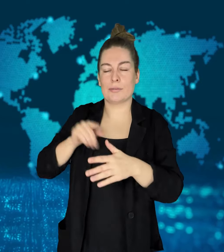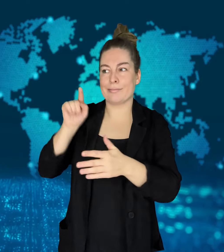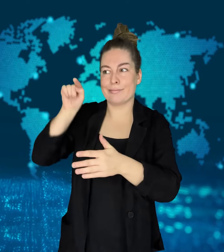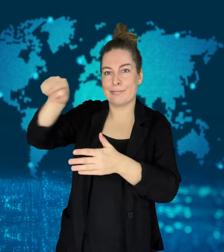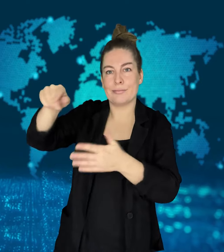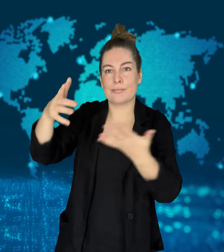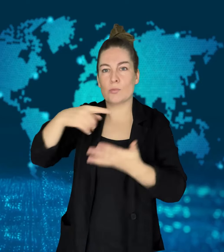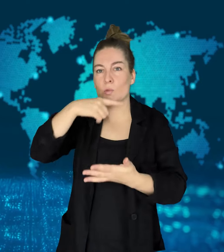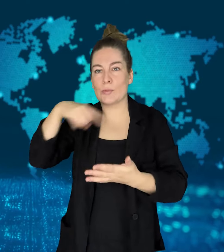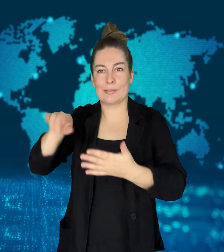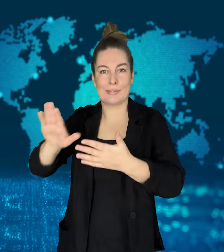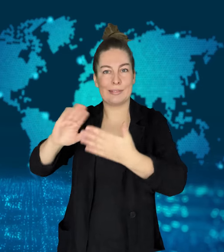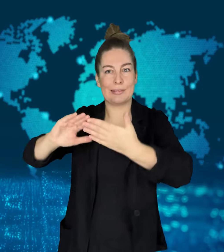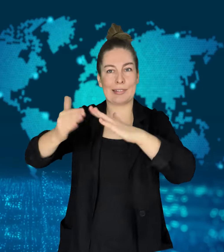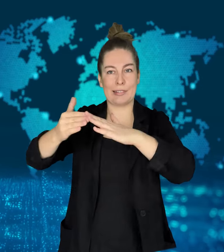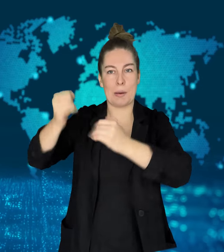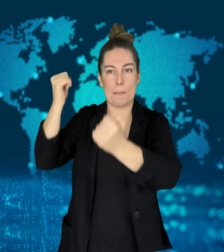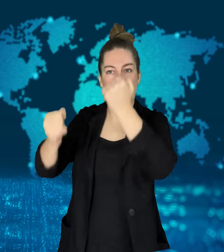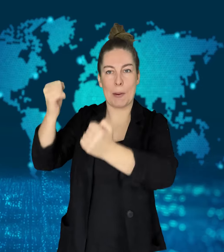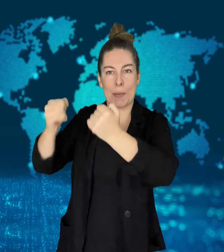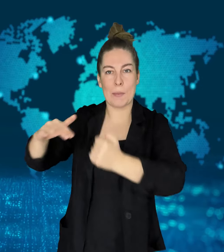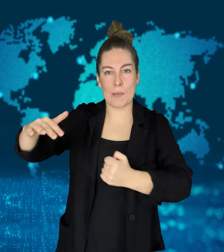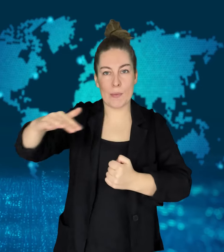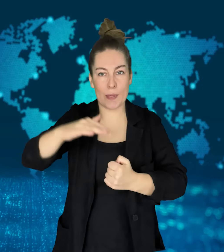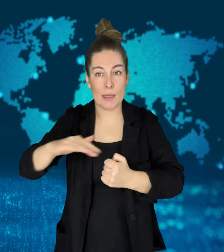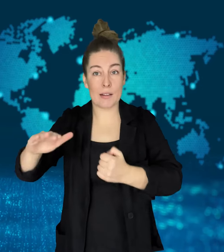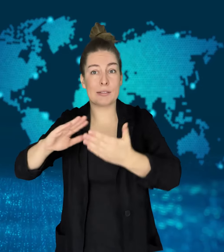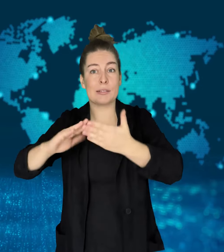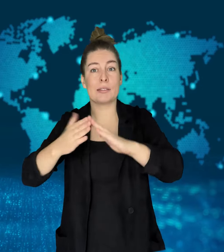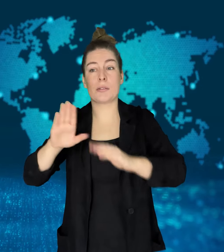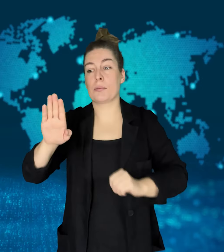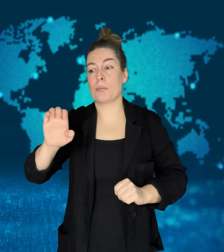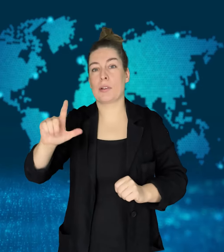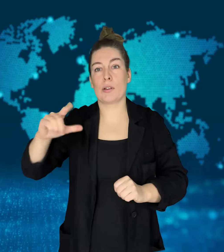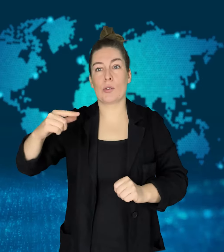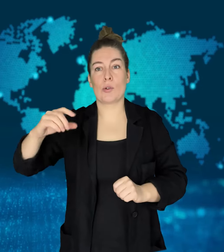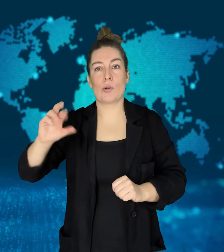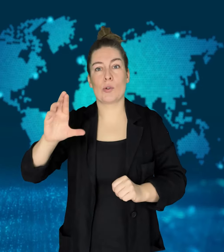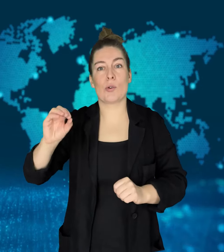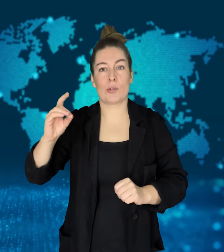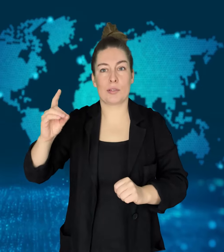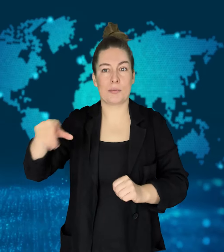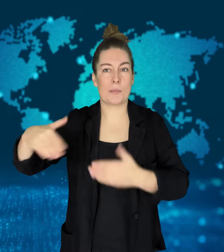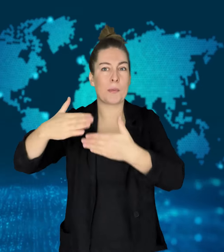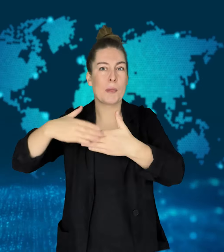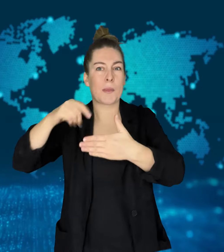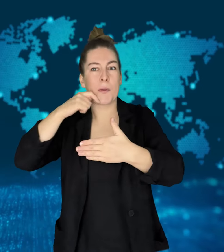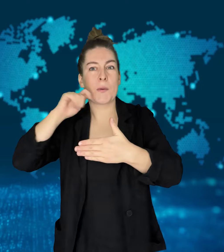moved away from the city.